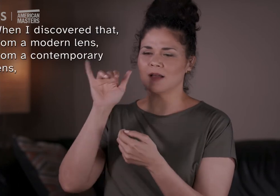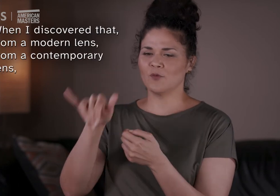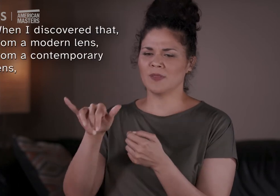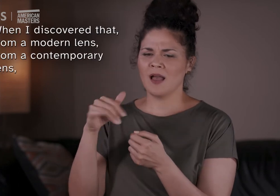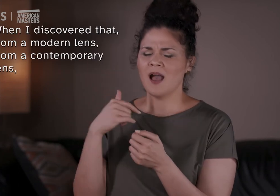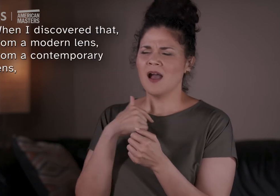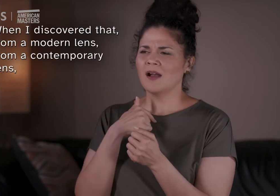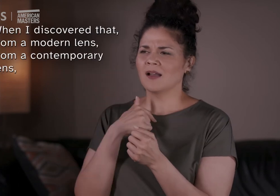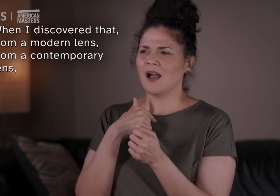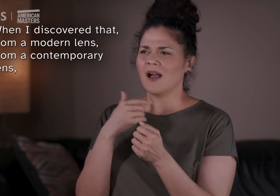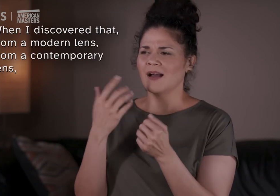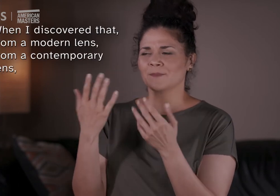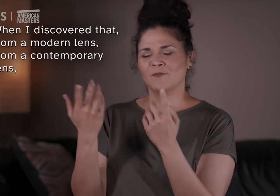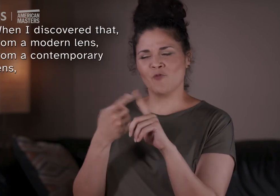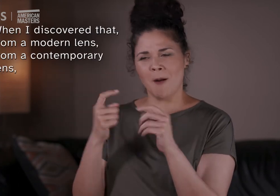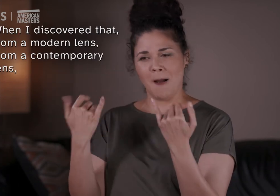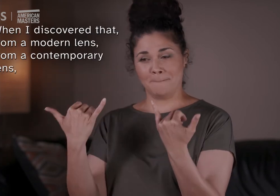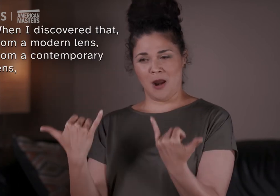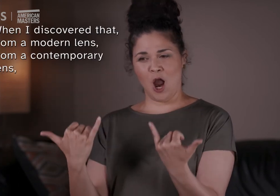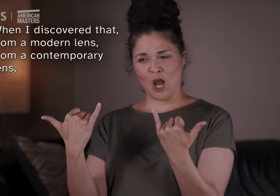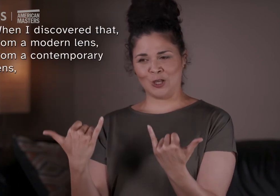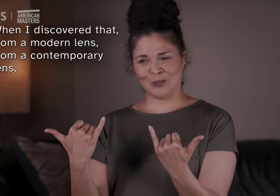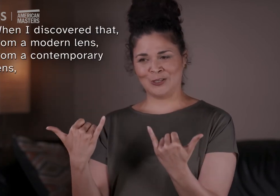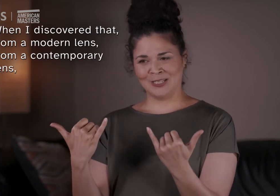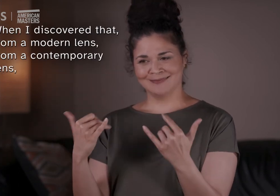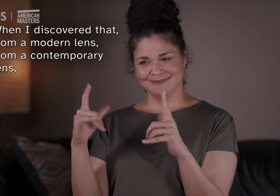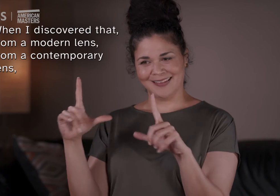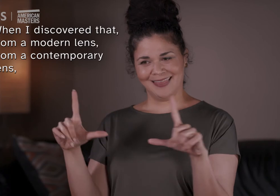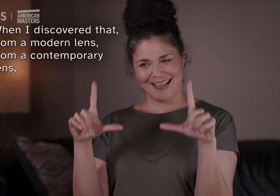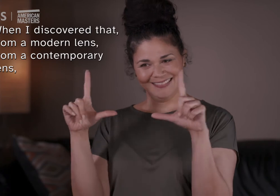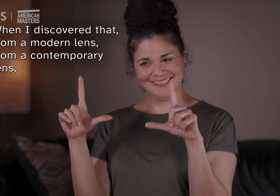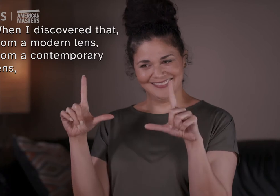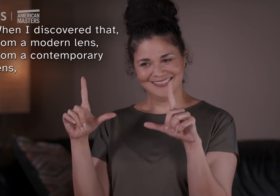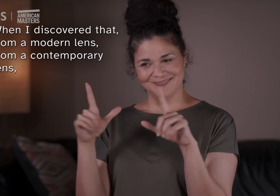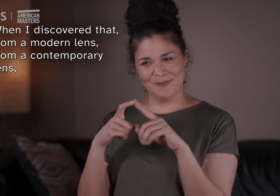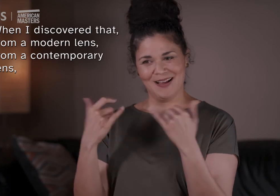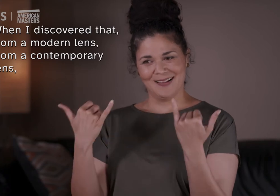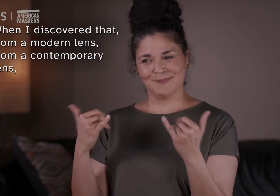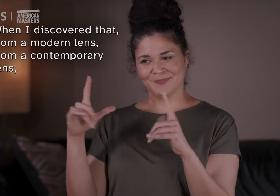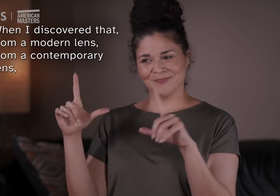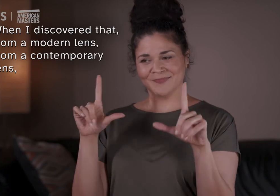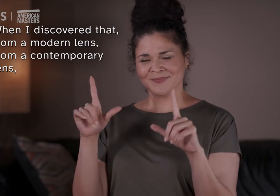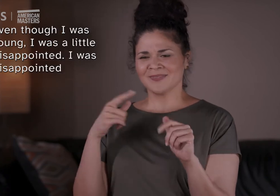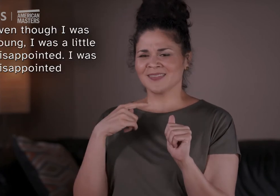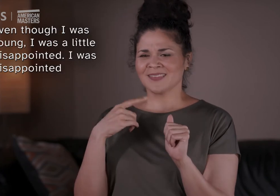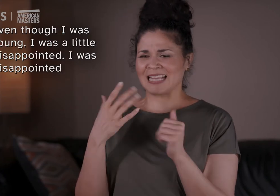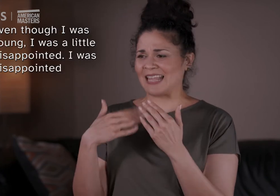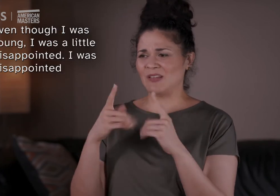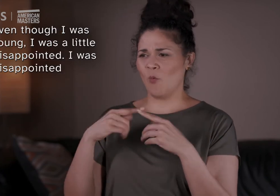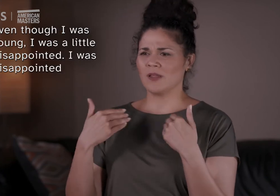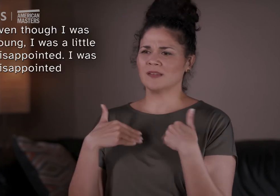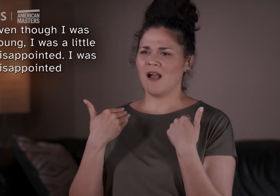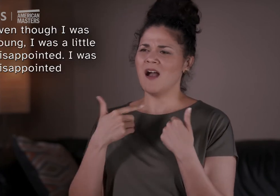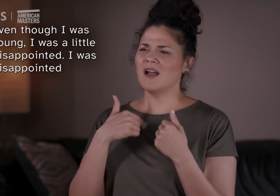When I discovered that, from a modern lens, from a contemporary lens, even though I was young,